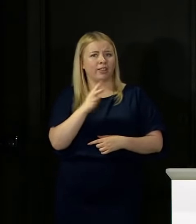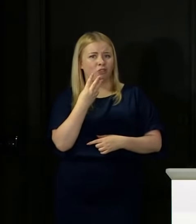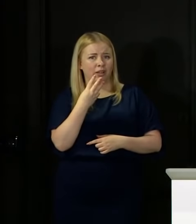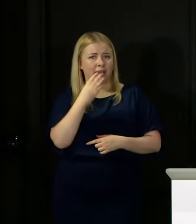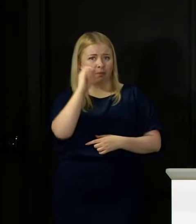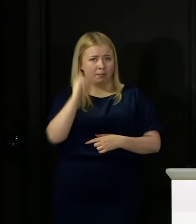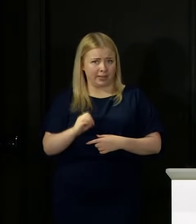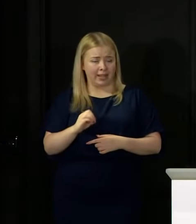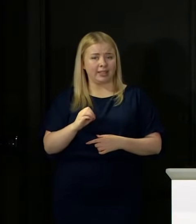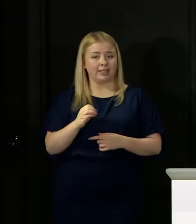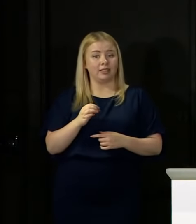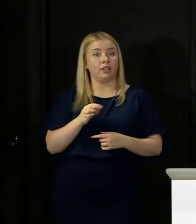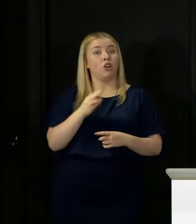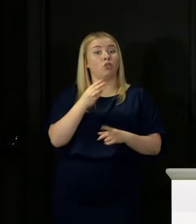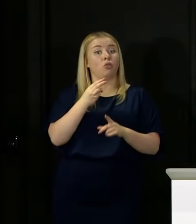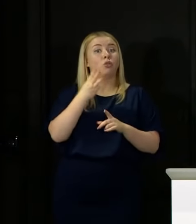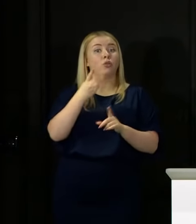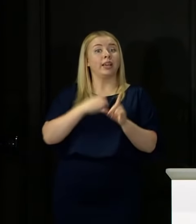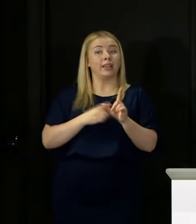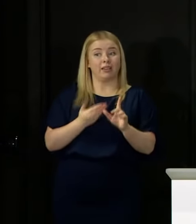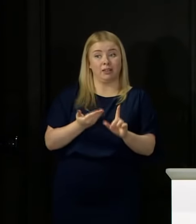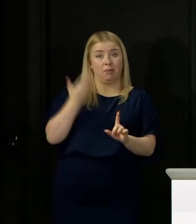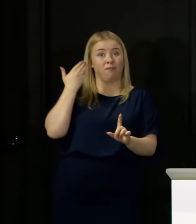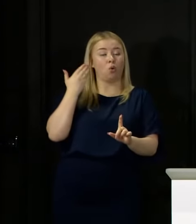in fact the three years before that, it was around 68.